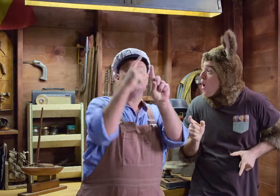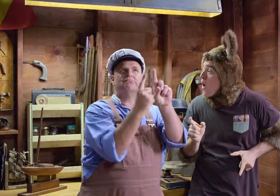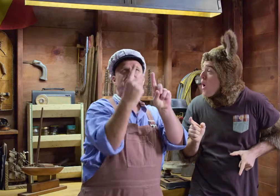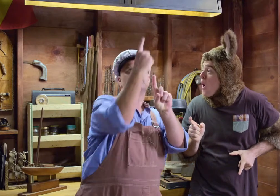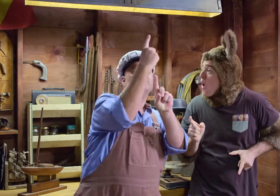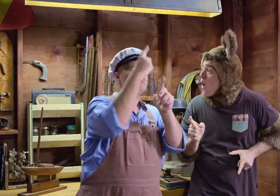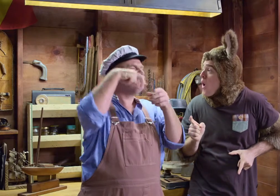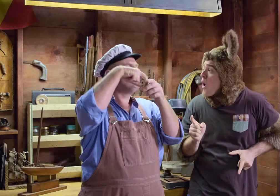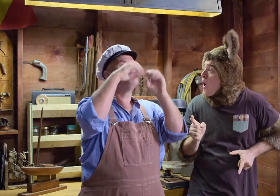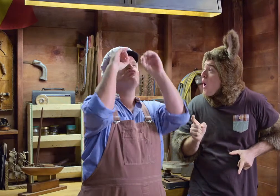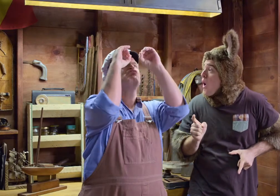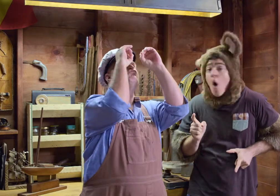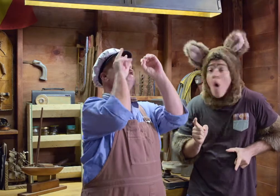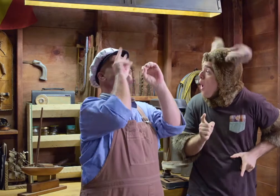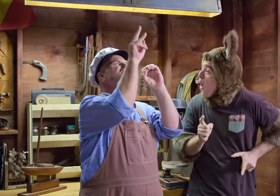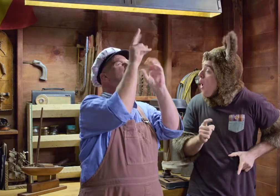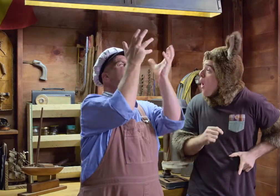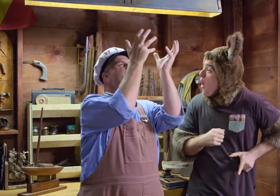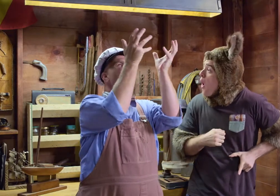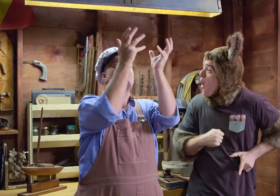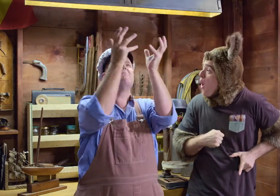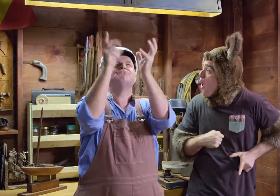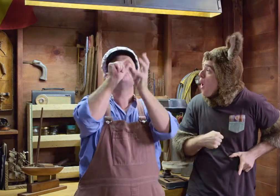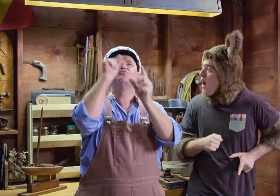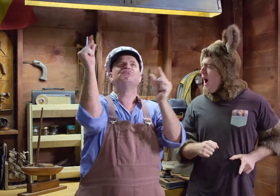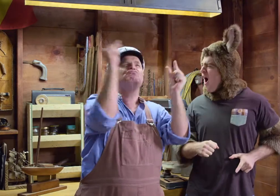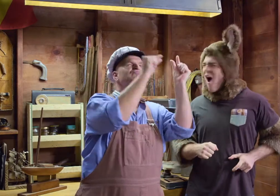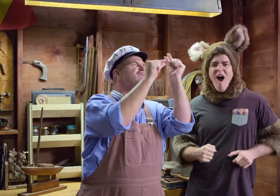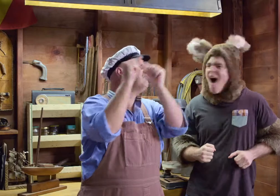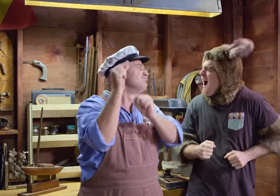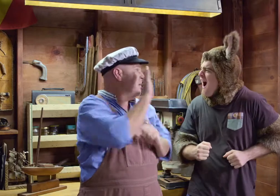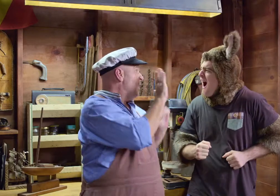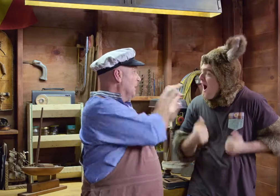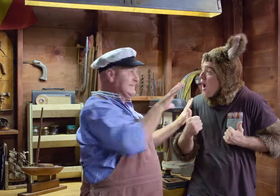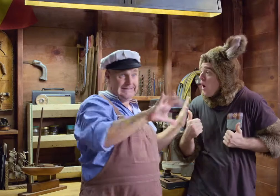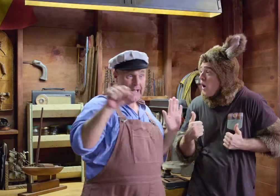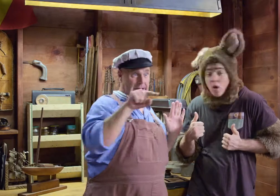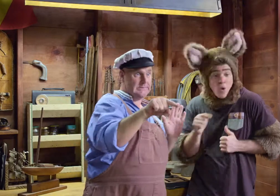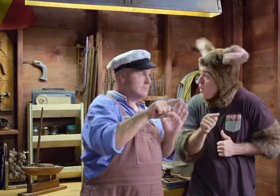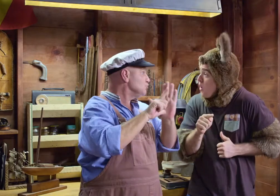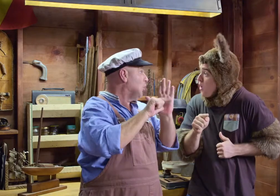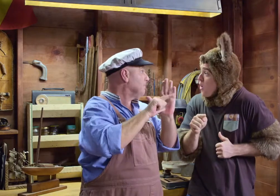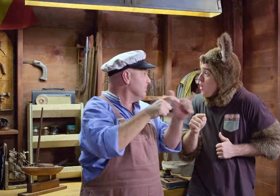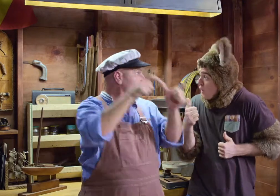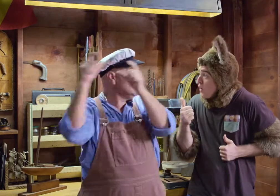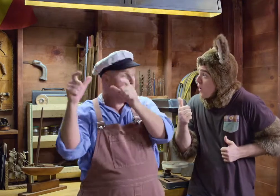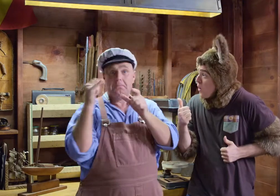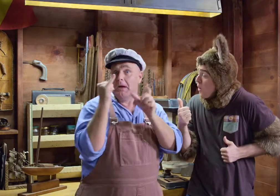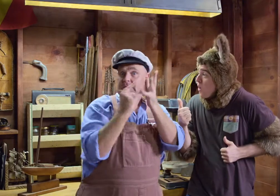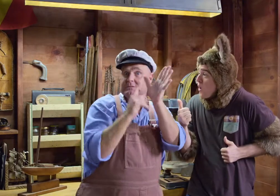I'm going to go up to the top of my crow's nest and watch the clouds and look at the birds fly by. But make sure you take the clock back and give it to Sally.